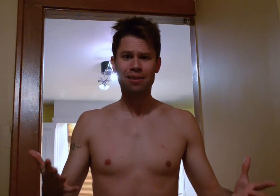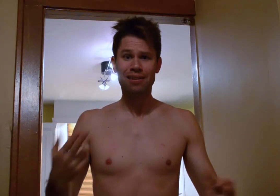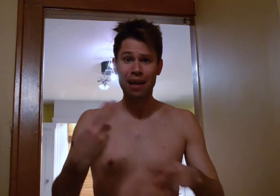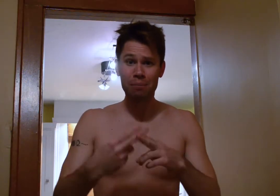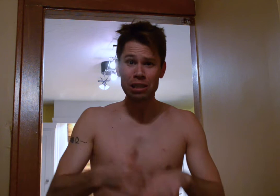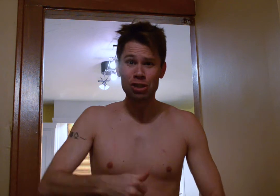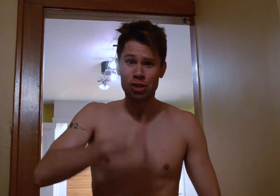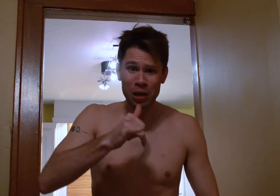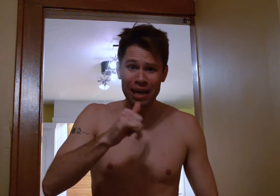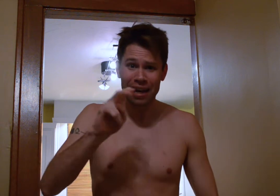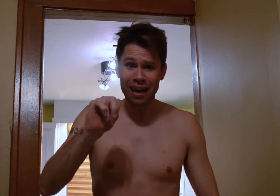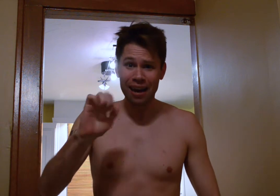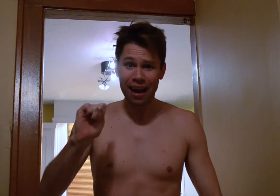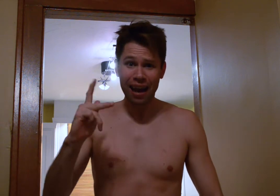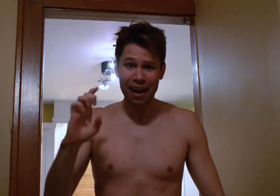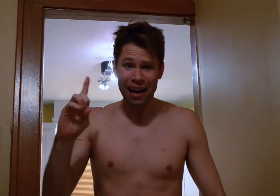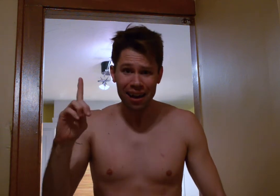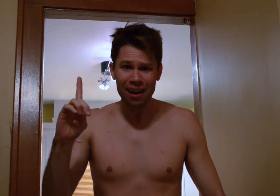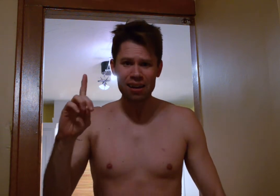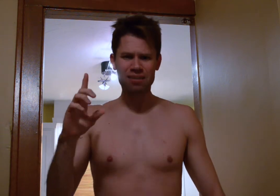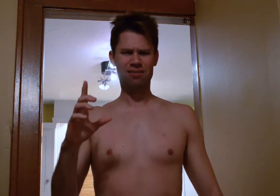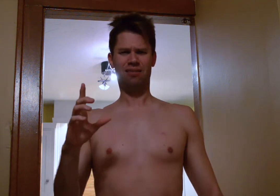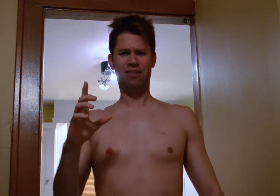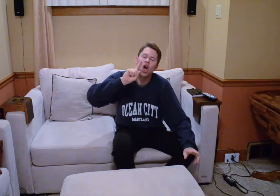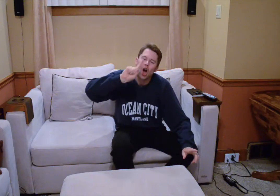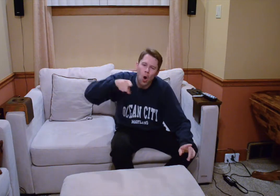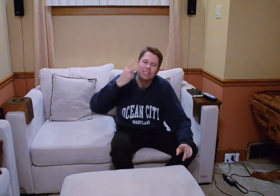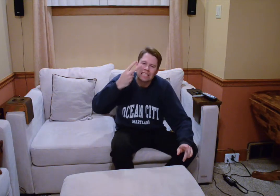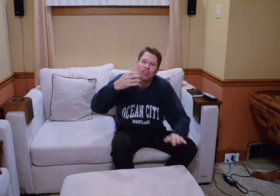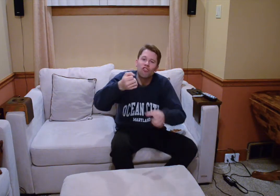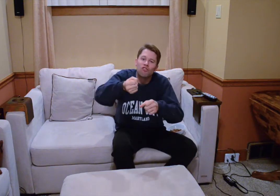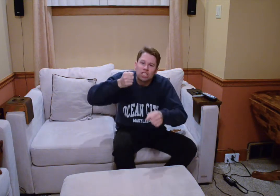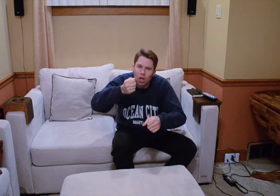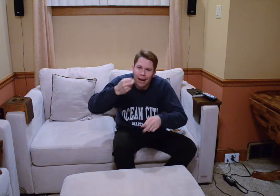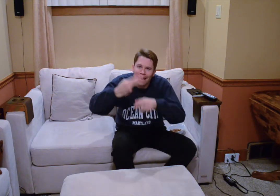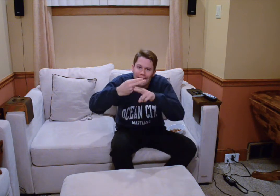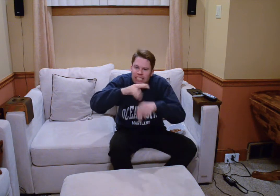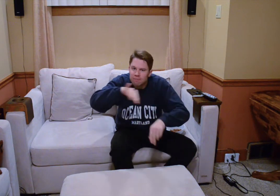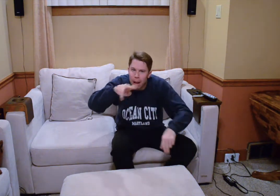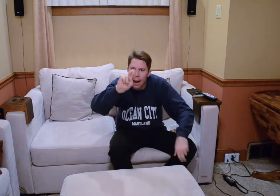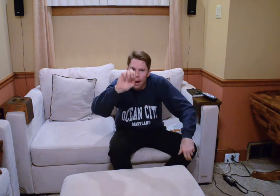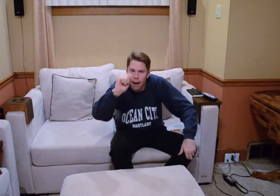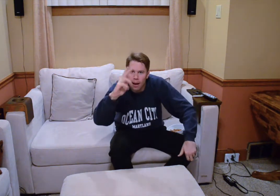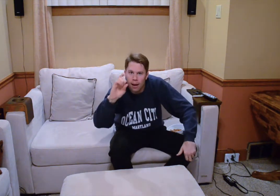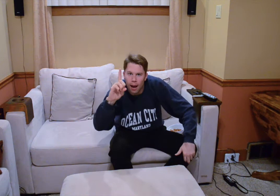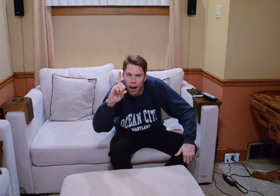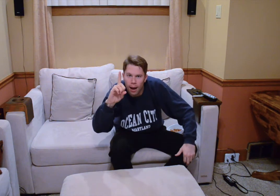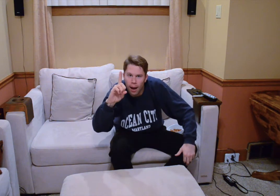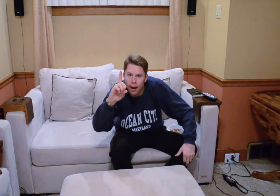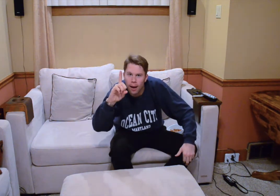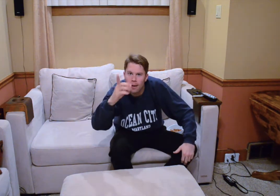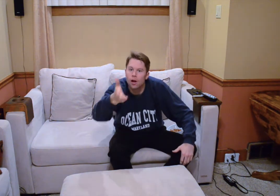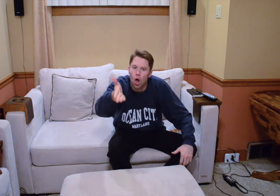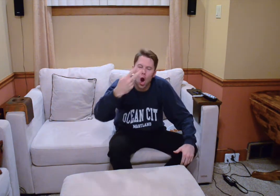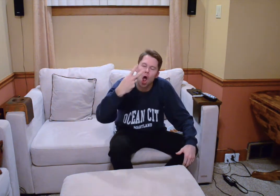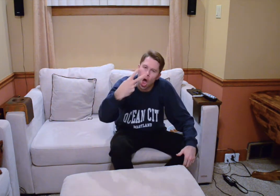THE NAME DRINK SPELL N...A...K...E...D? GO SEE IT IN THE REFRIGERATOR. NAME SPELL IS N...A...K...E...D GO LOOK IT.